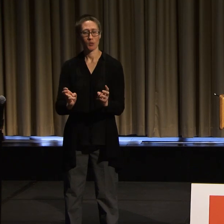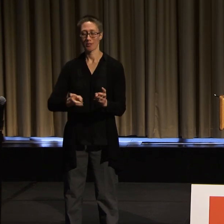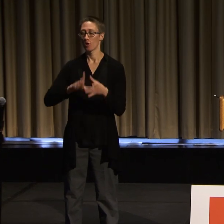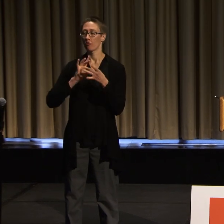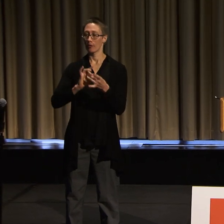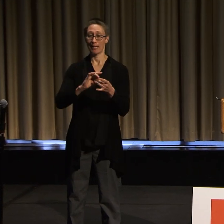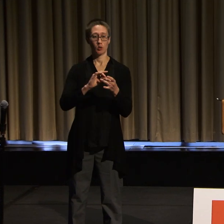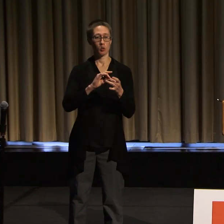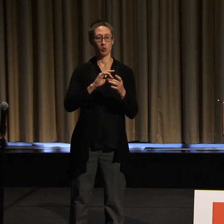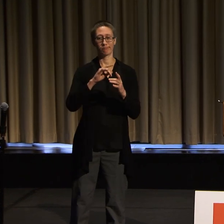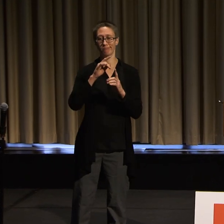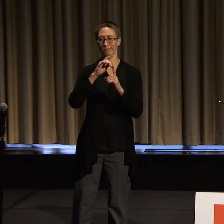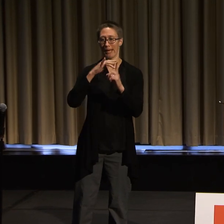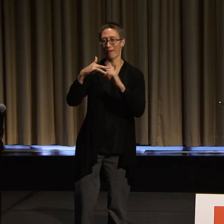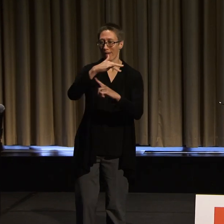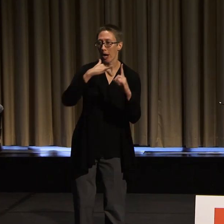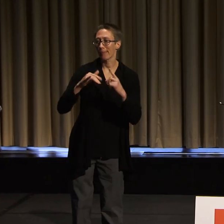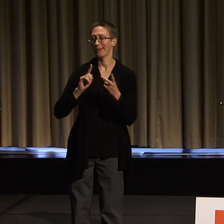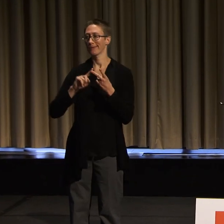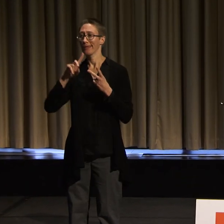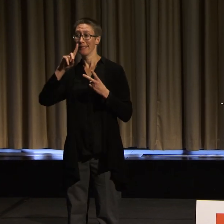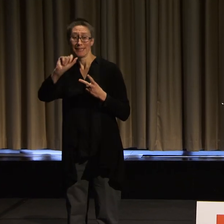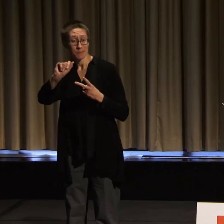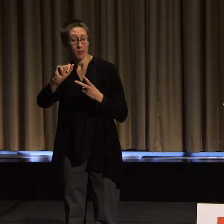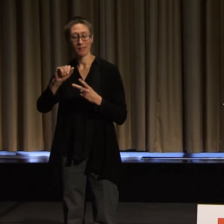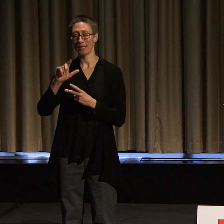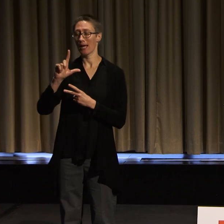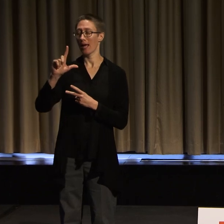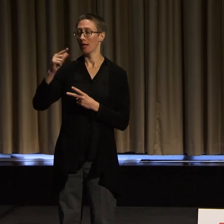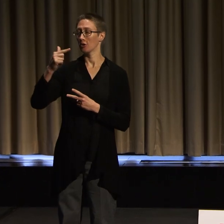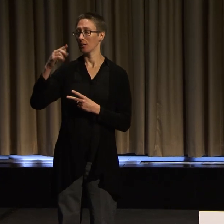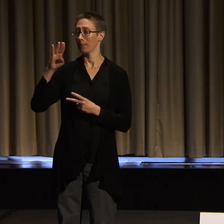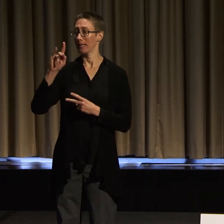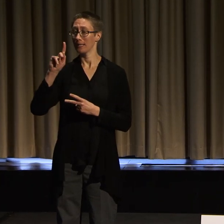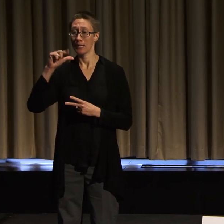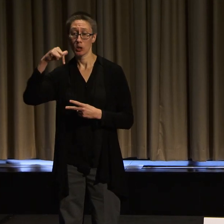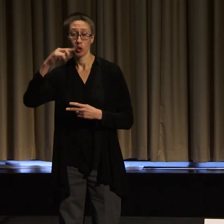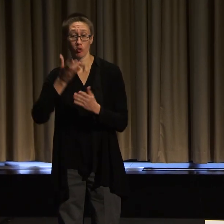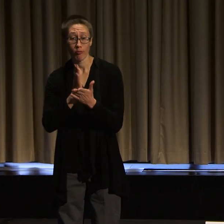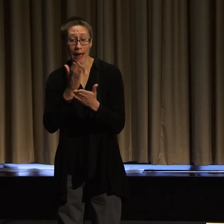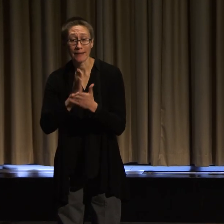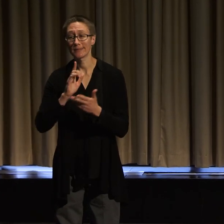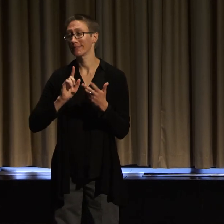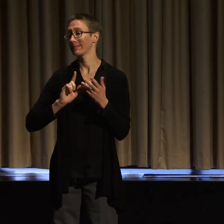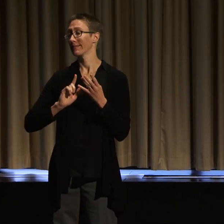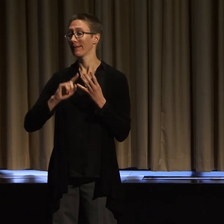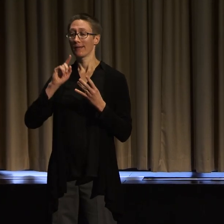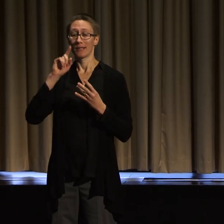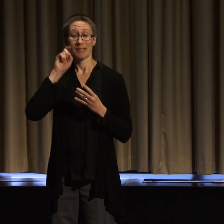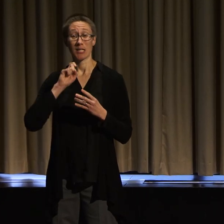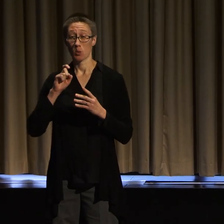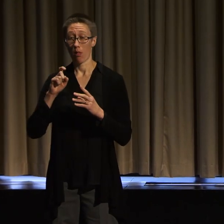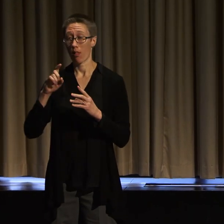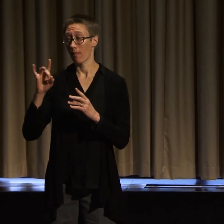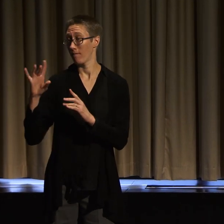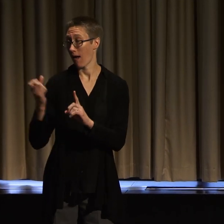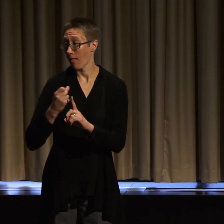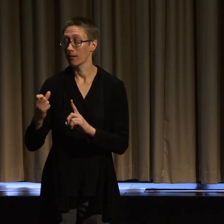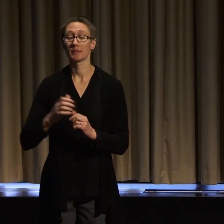and LGBTQ rights, to sexual violence. Mia believes in prison abolition, and urges all of us